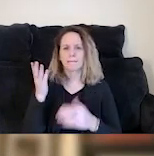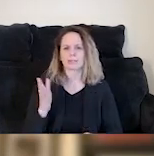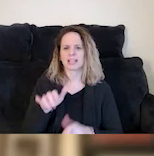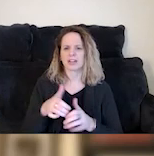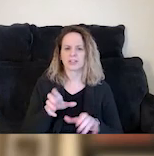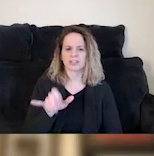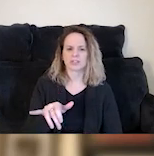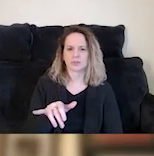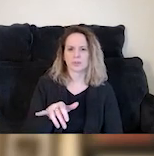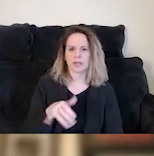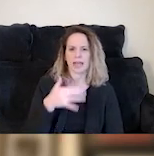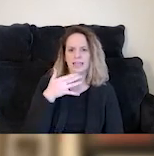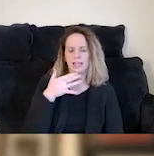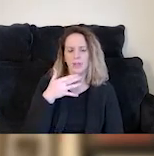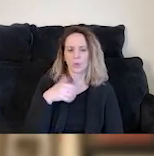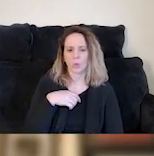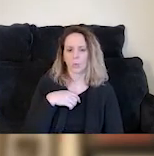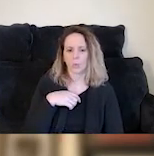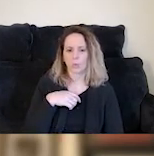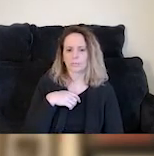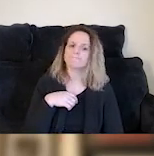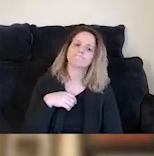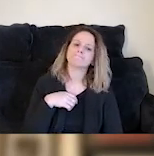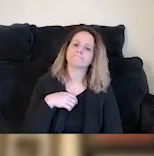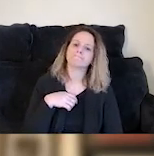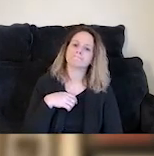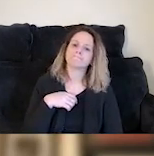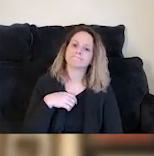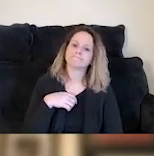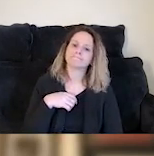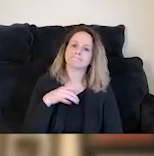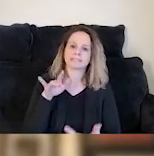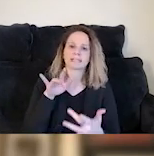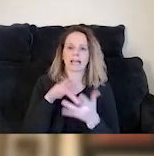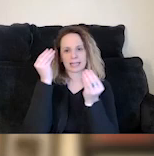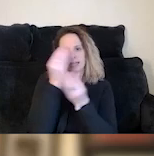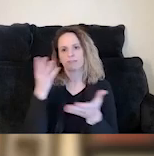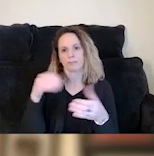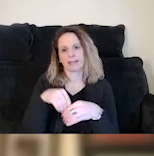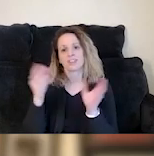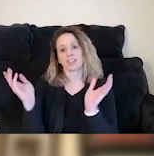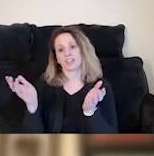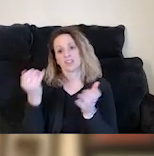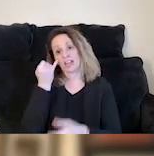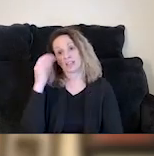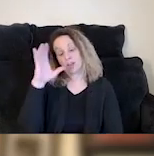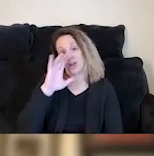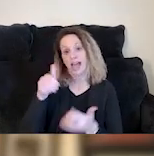And so kindly everyone put their contact information in the chat. So if you're looking how to reach out to any of them,